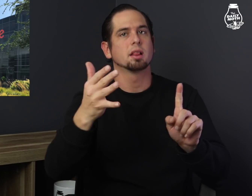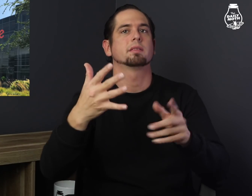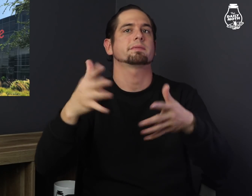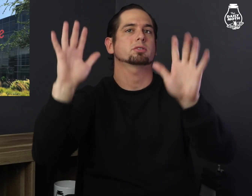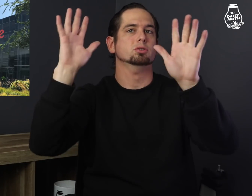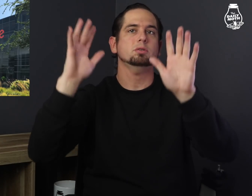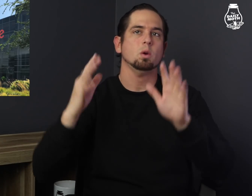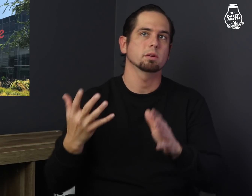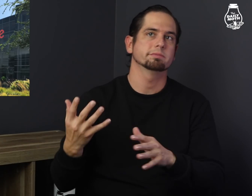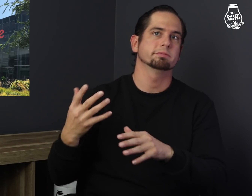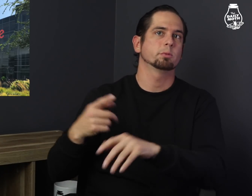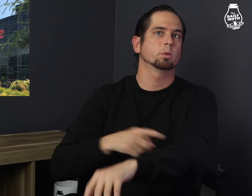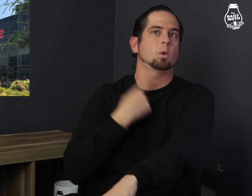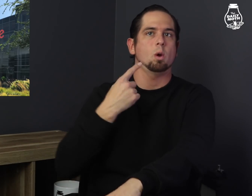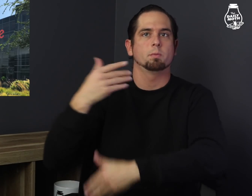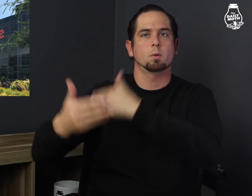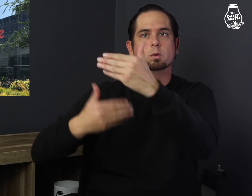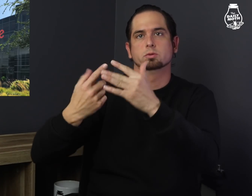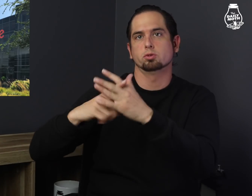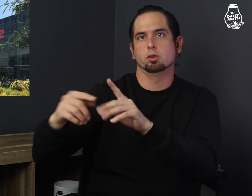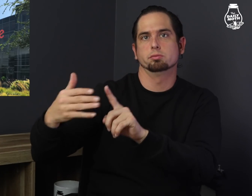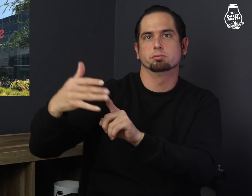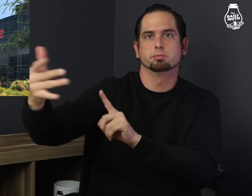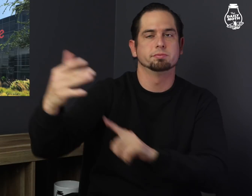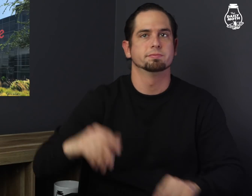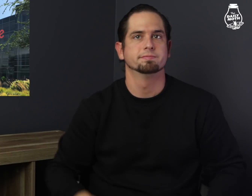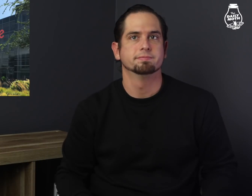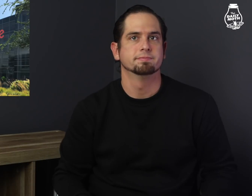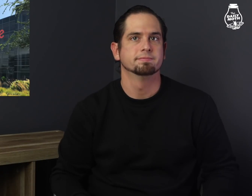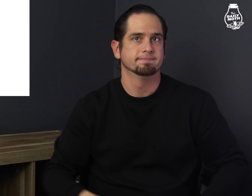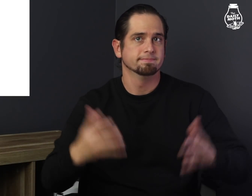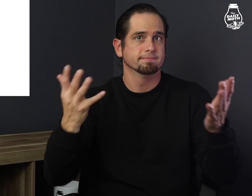to complete.